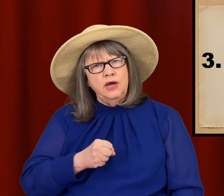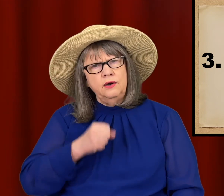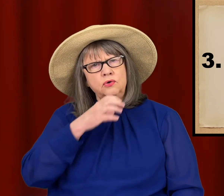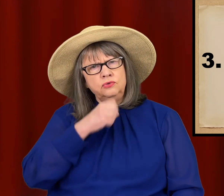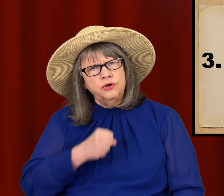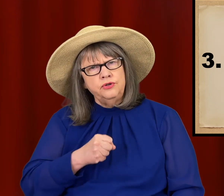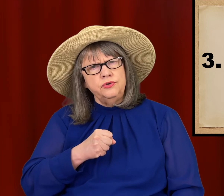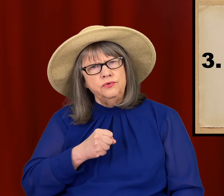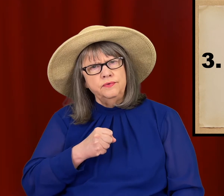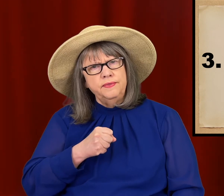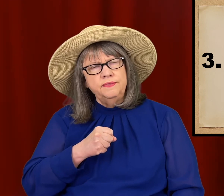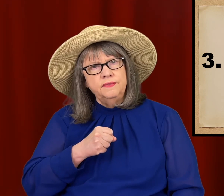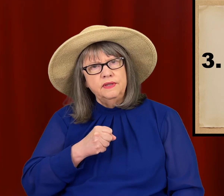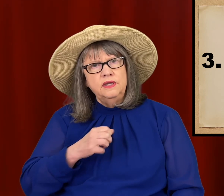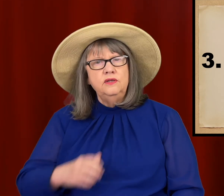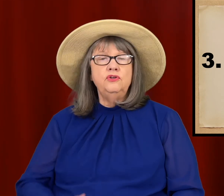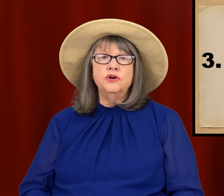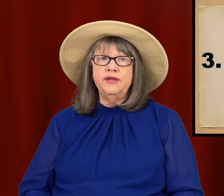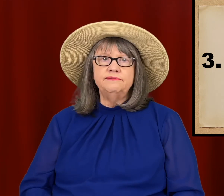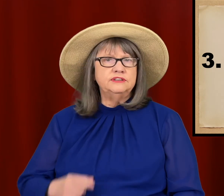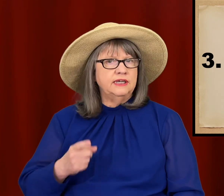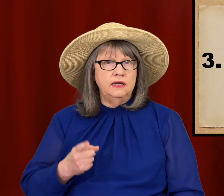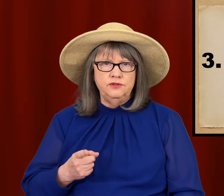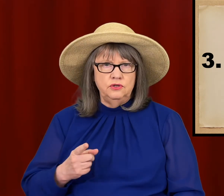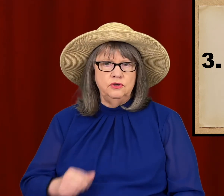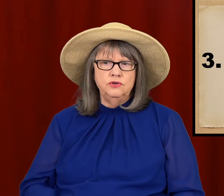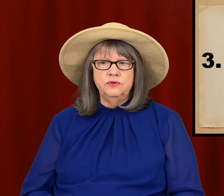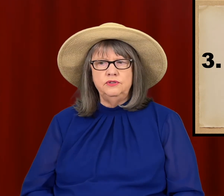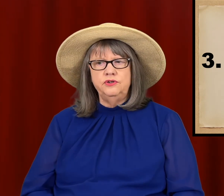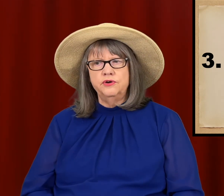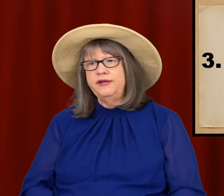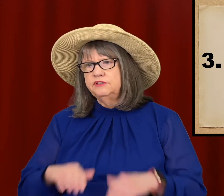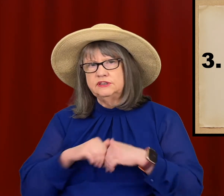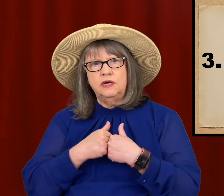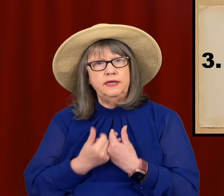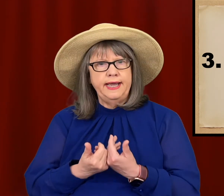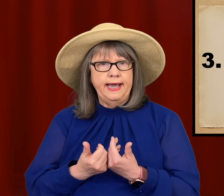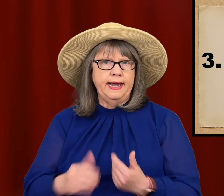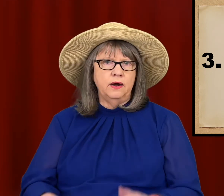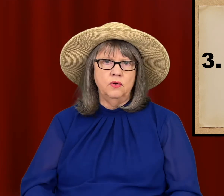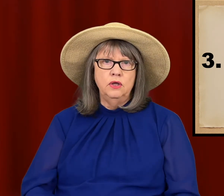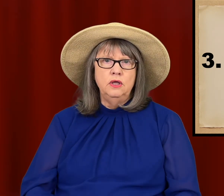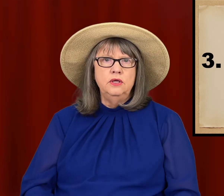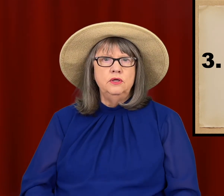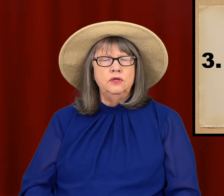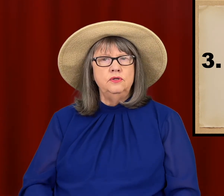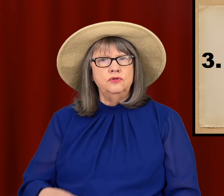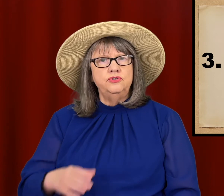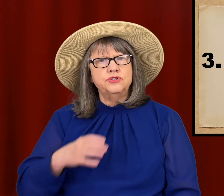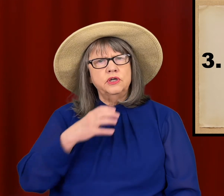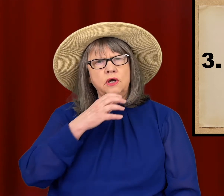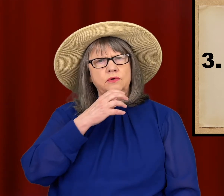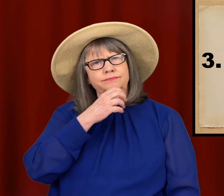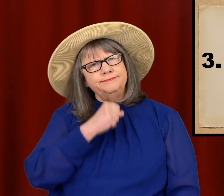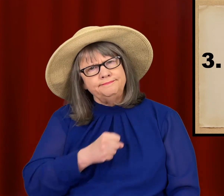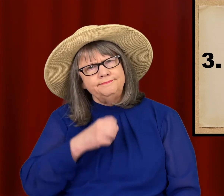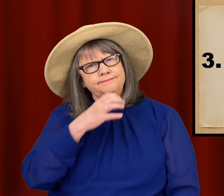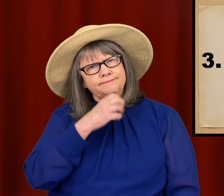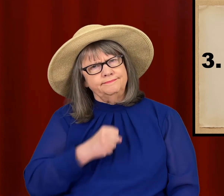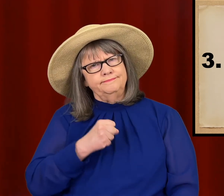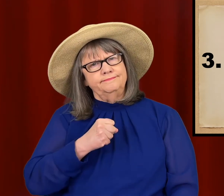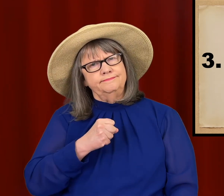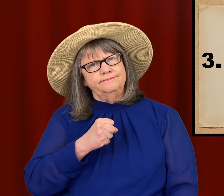HOW-OLD-ARE-YOU? You don't have to sign "you" and you don't have to sign "how". You just go...